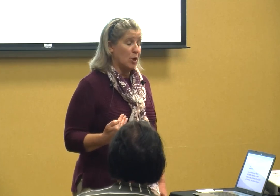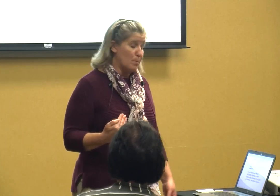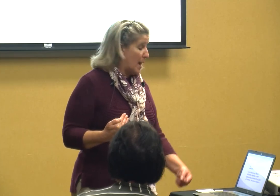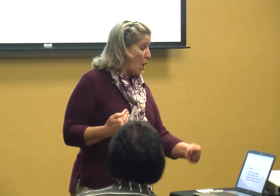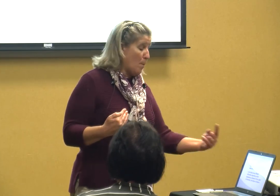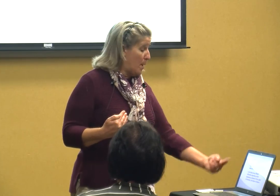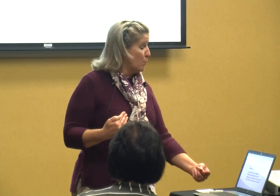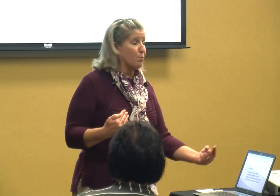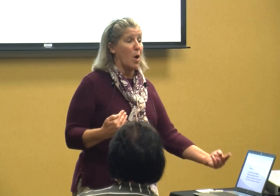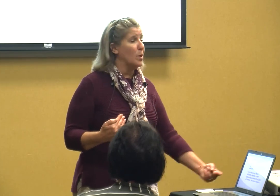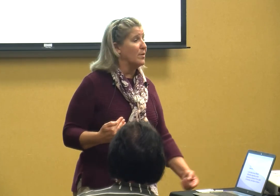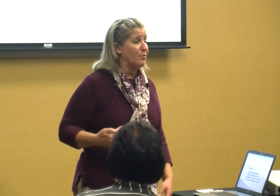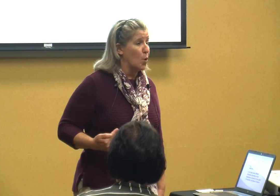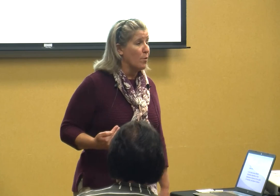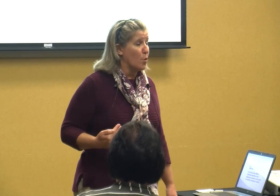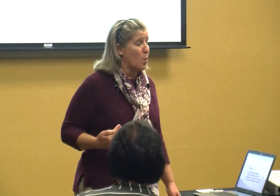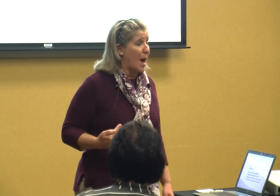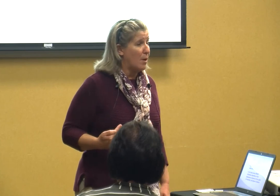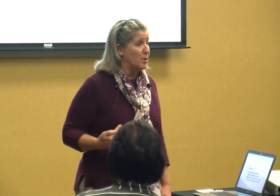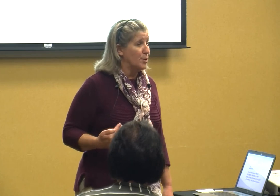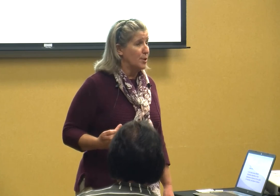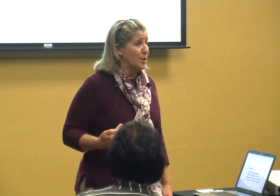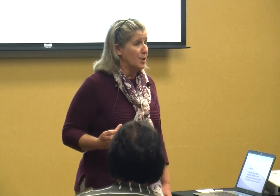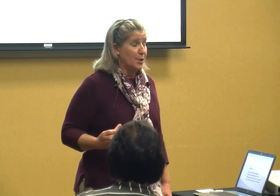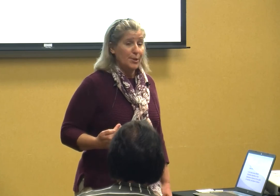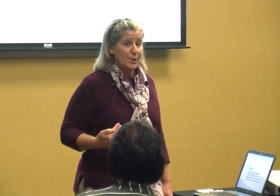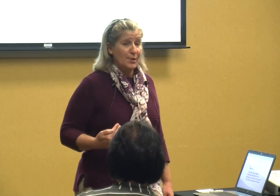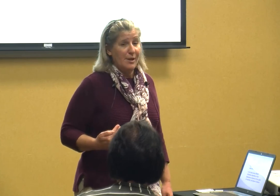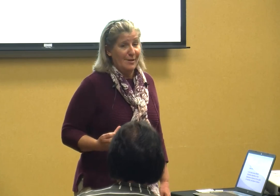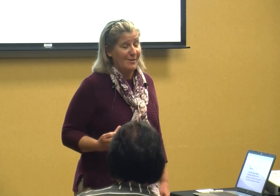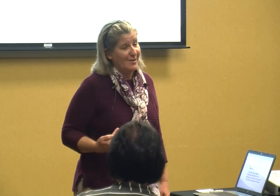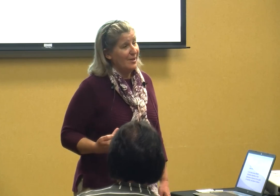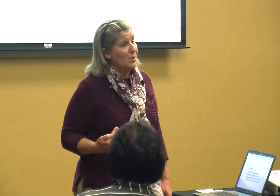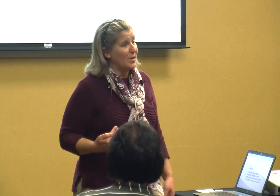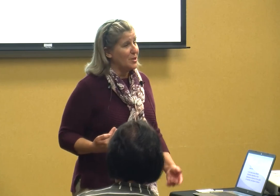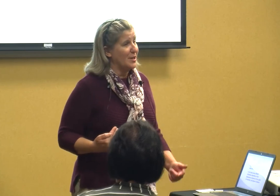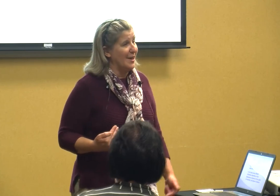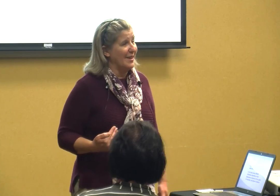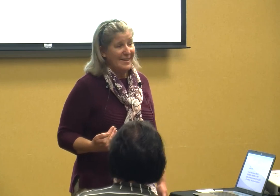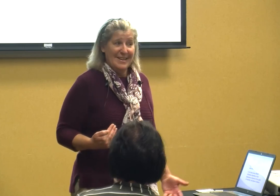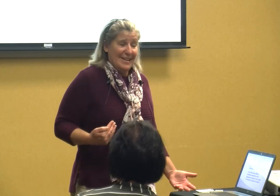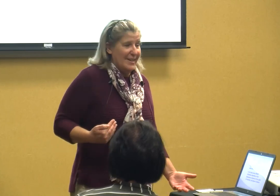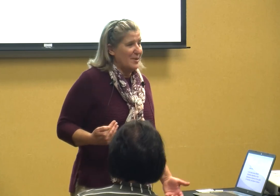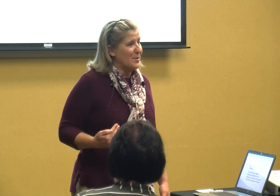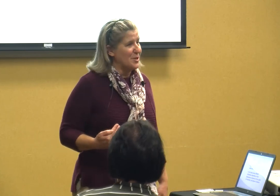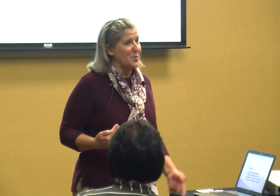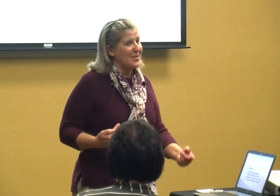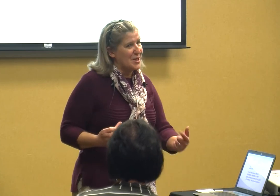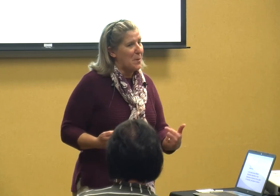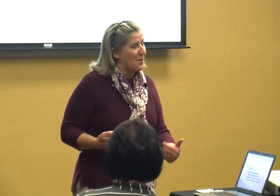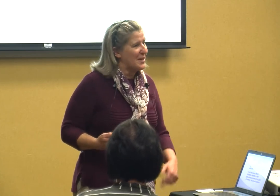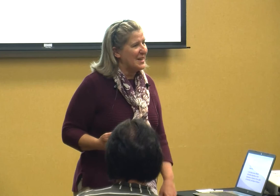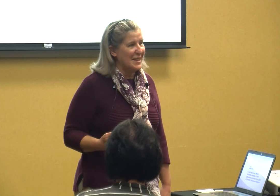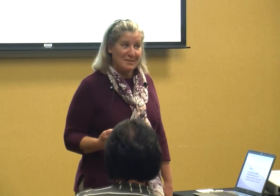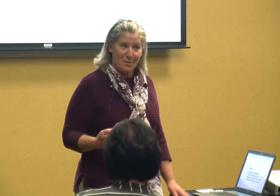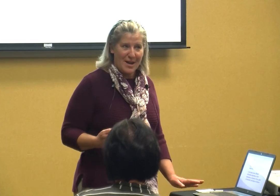you may all both roll in the floor for a while which is which is when the superintendent right